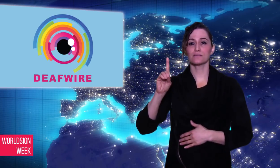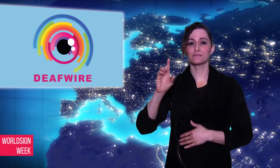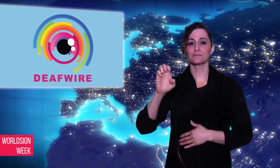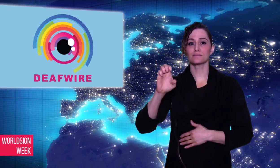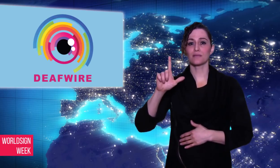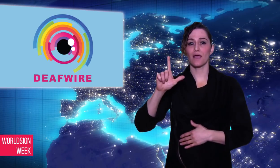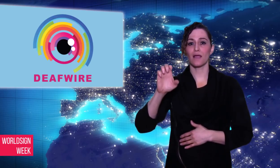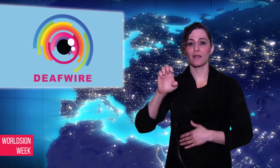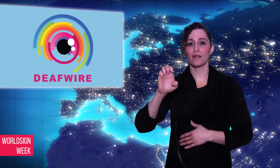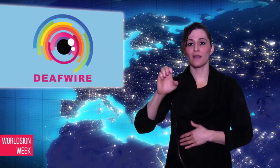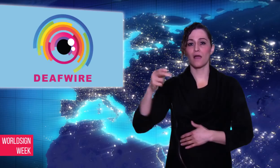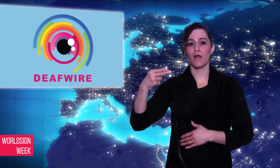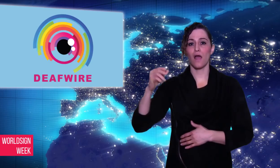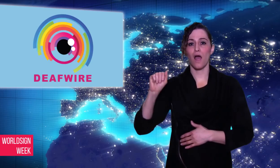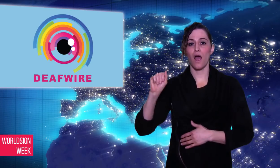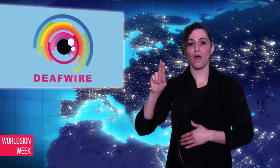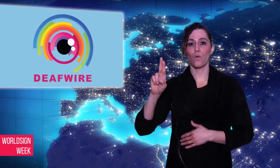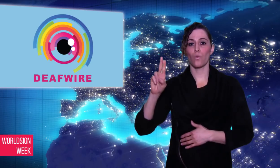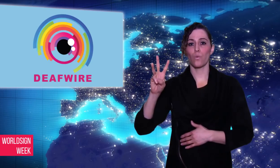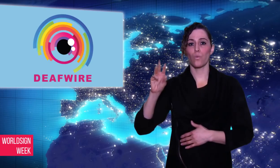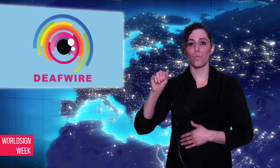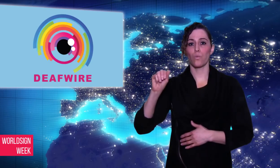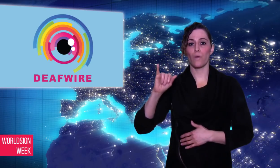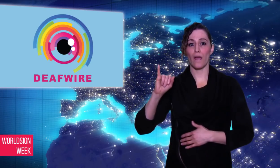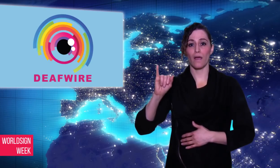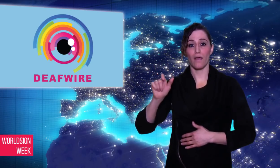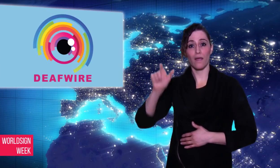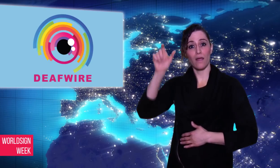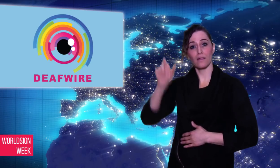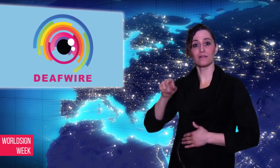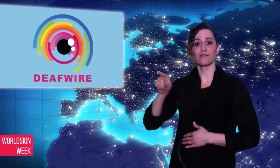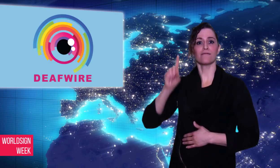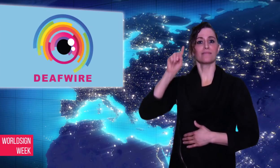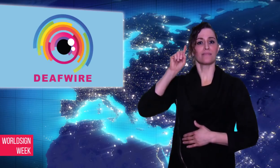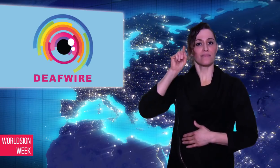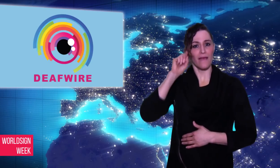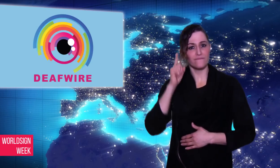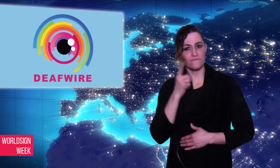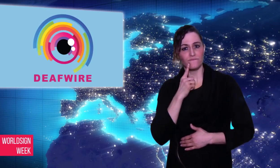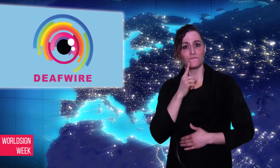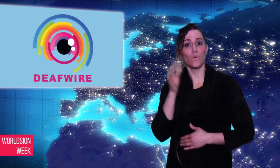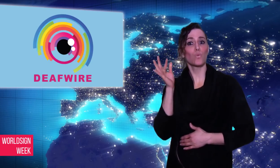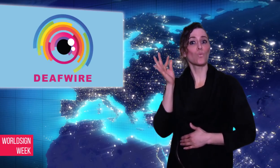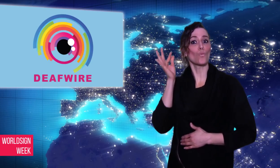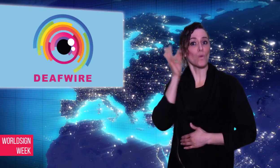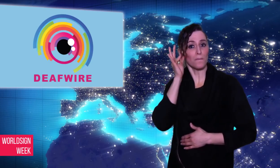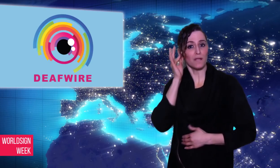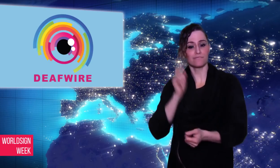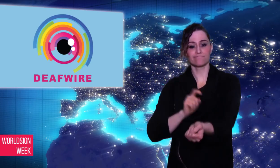signing “SWIM”, the character swims.